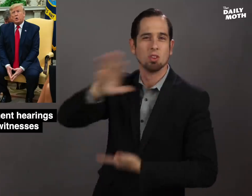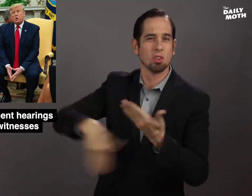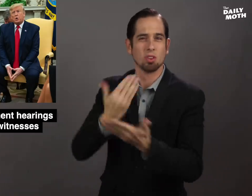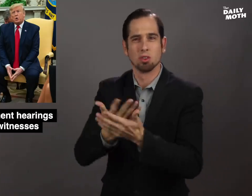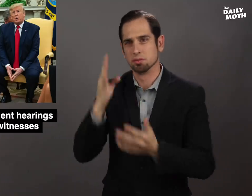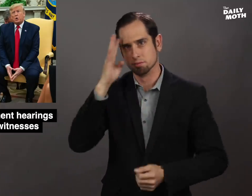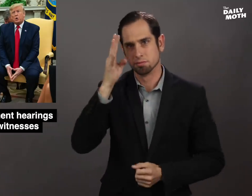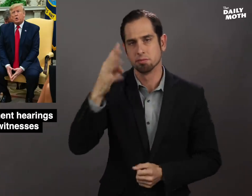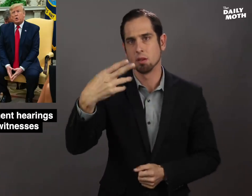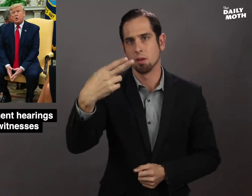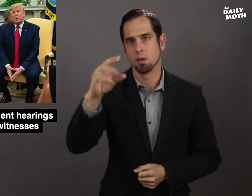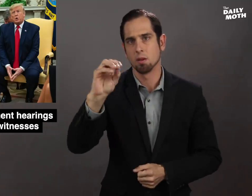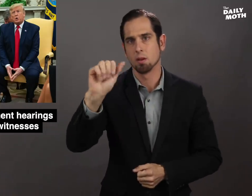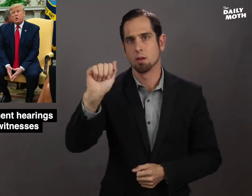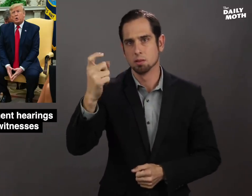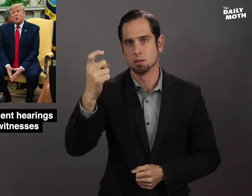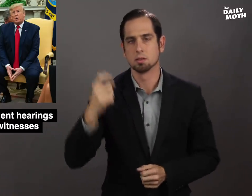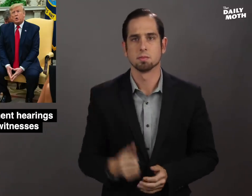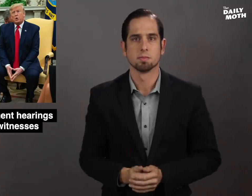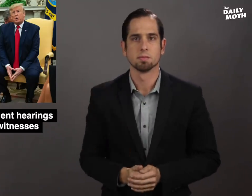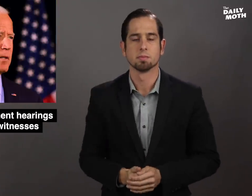that it is a hoax.